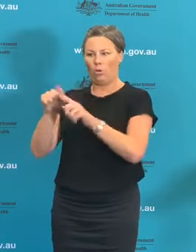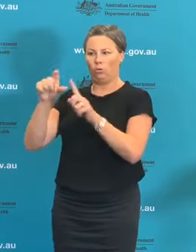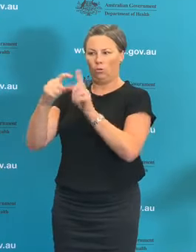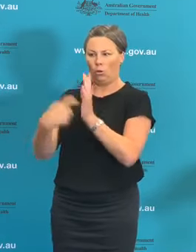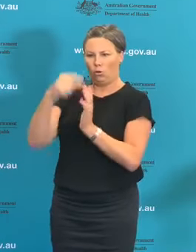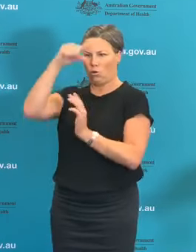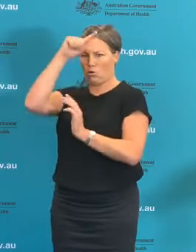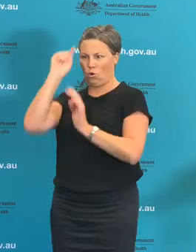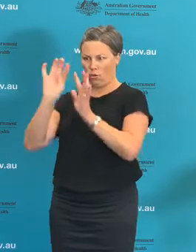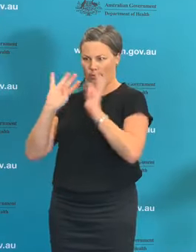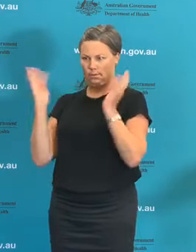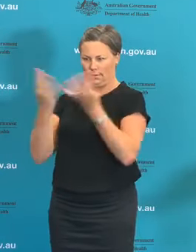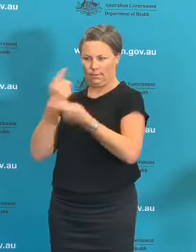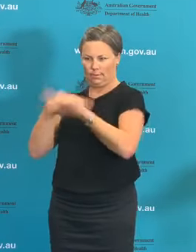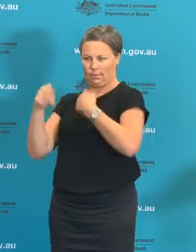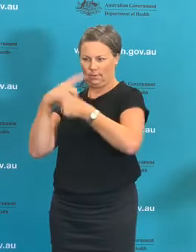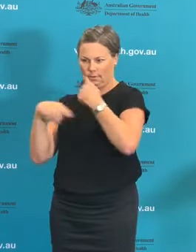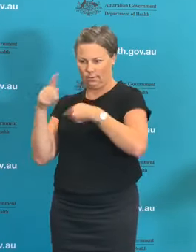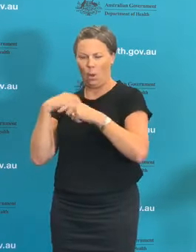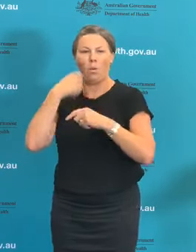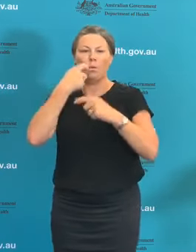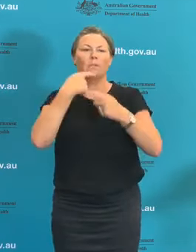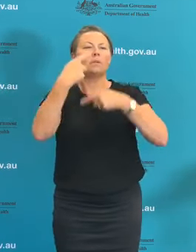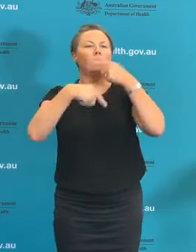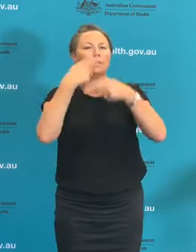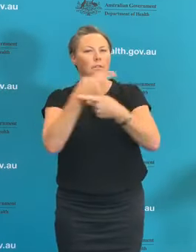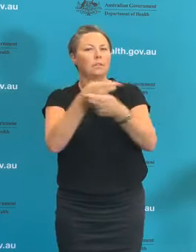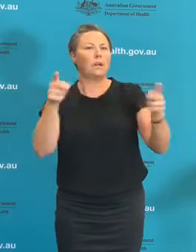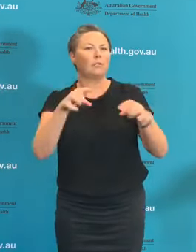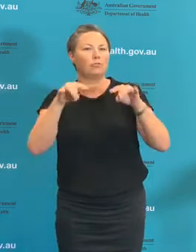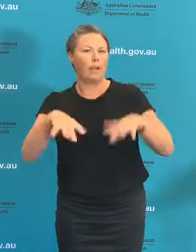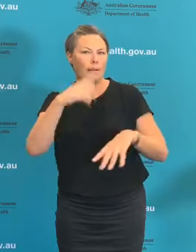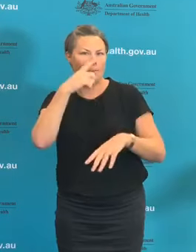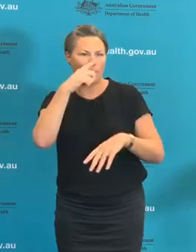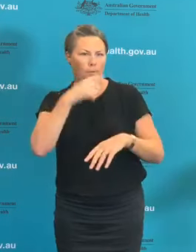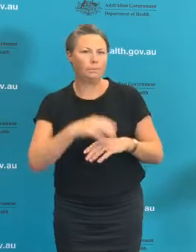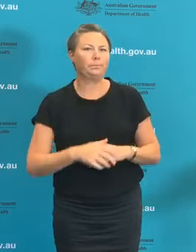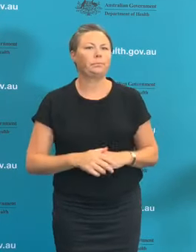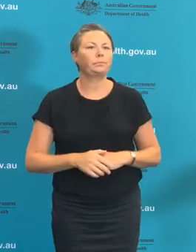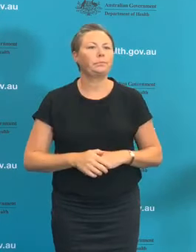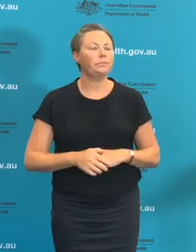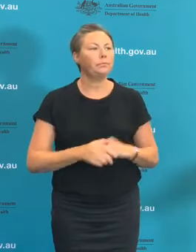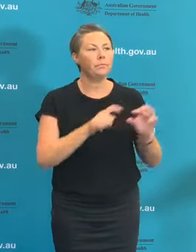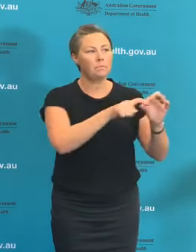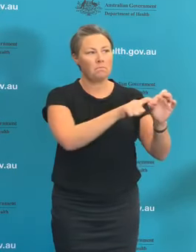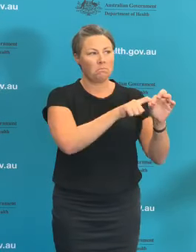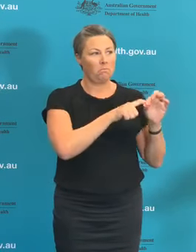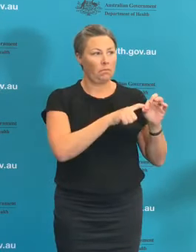On the tracing app, the Prime Minister says he wants 40% of the Australian population